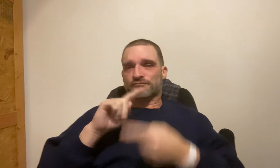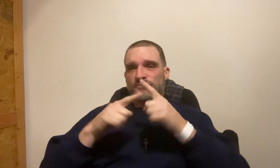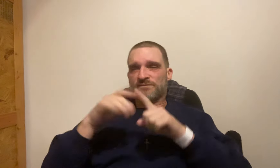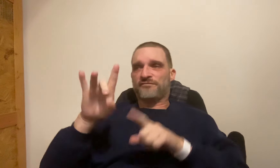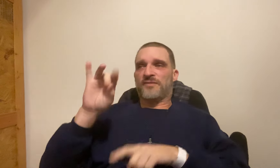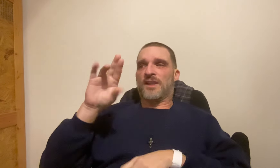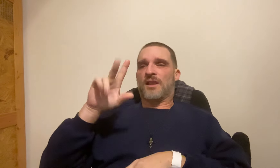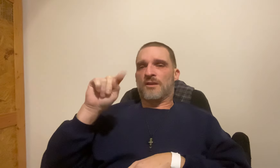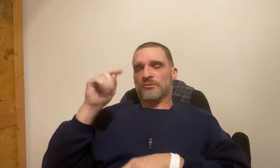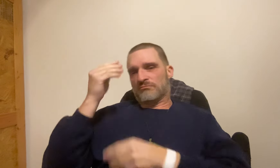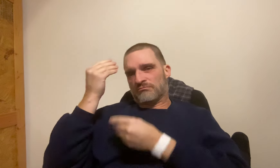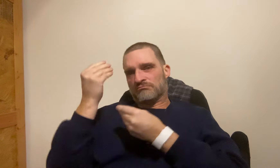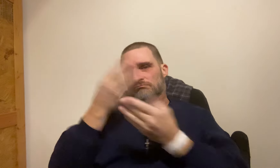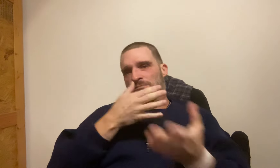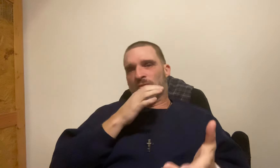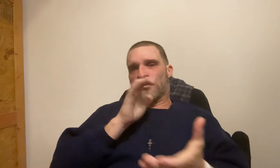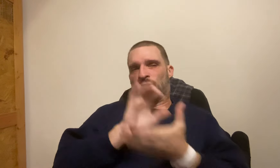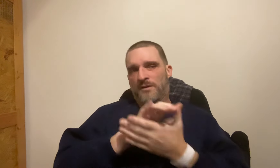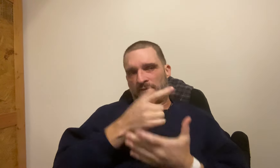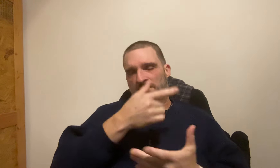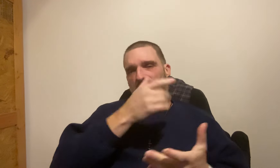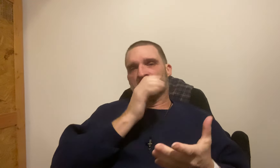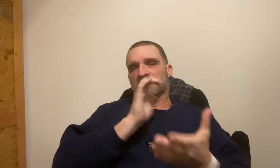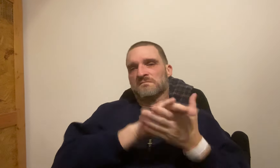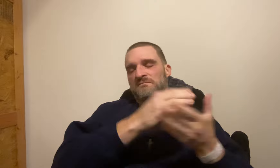One of our friends found out that and told my wife about it.